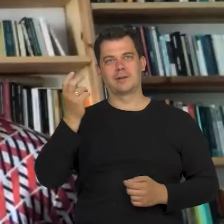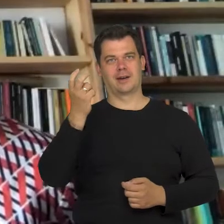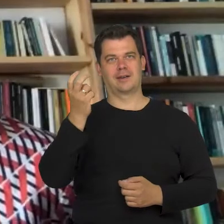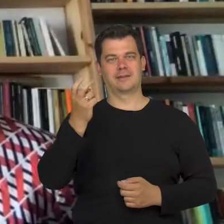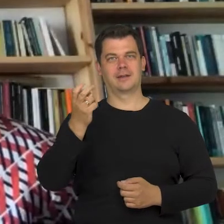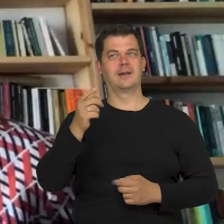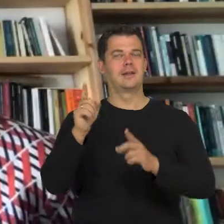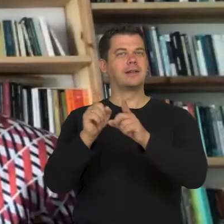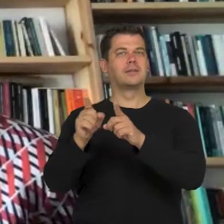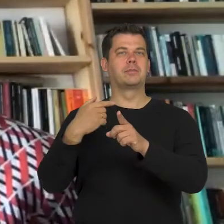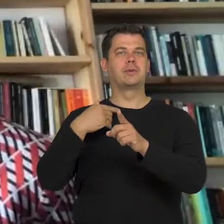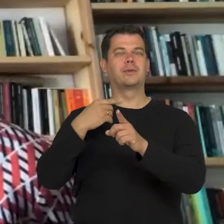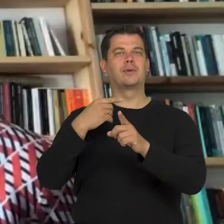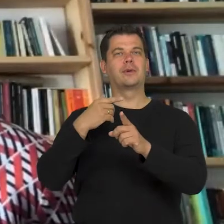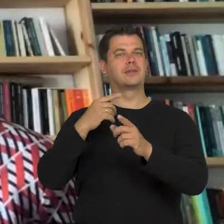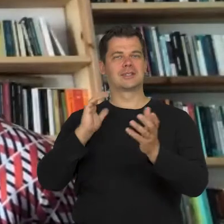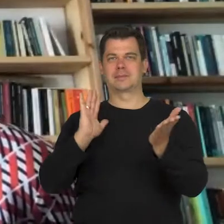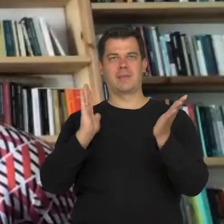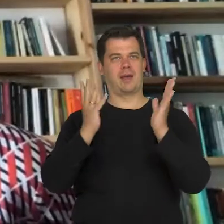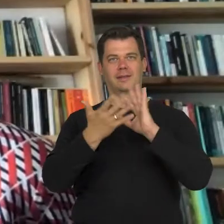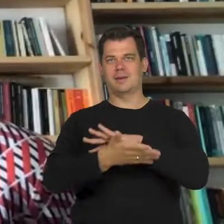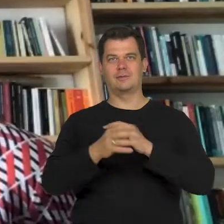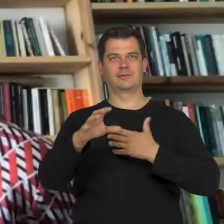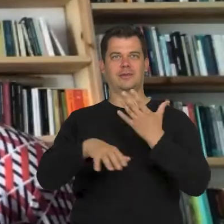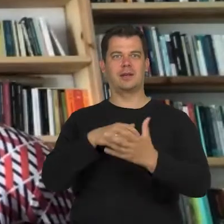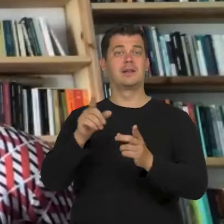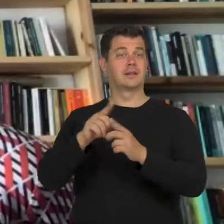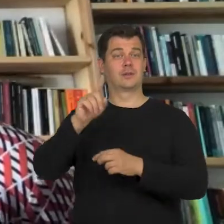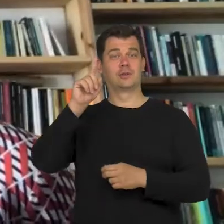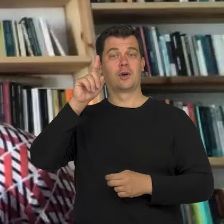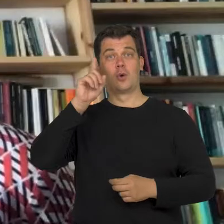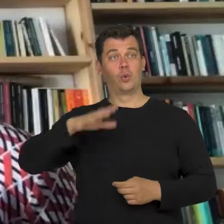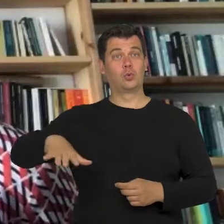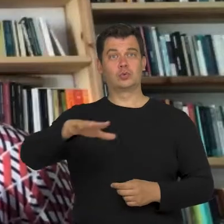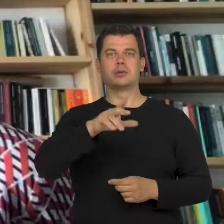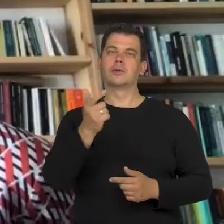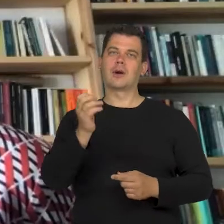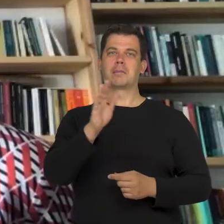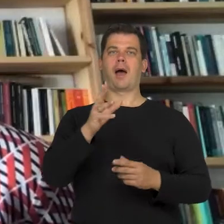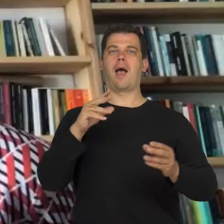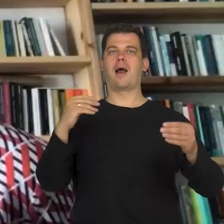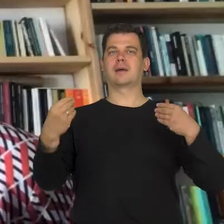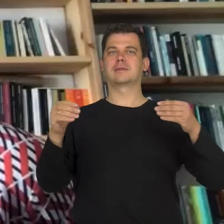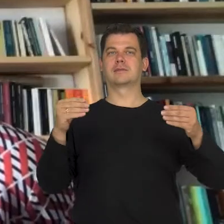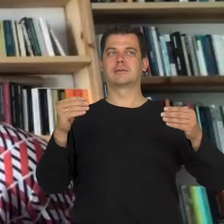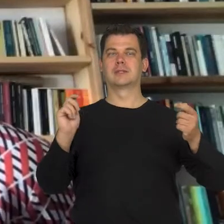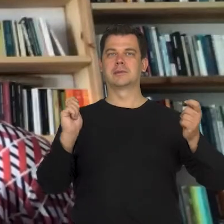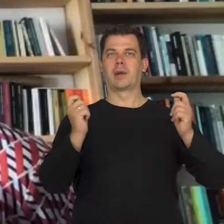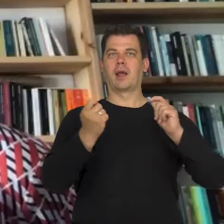the way in which the canons are change. This means, there is flexibility in our nature when it comes to things we want to look at